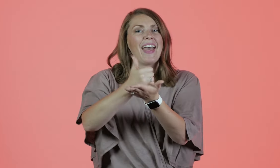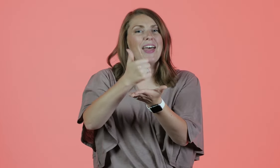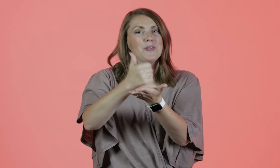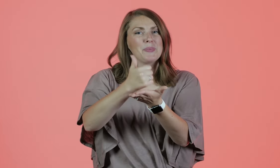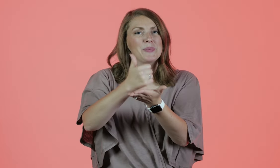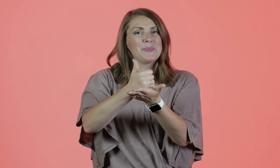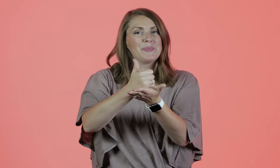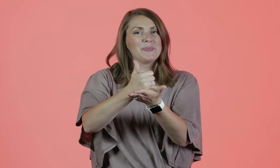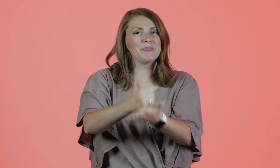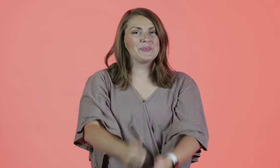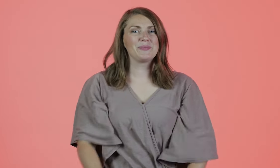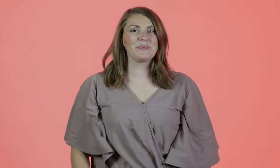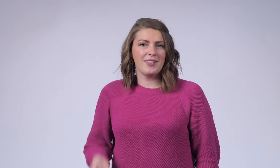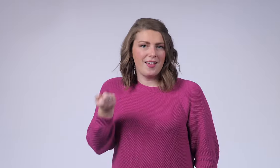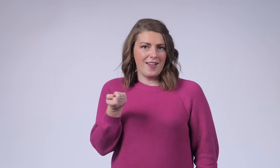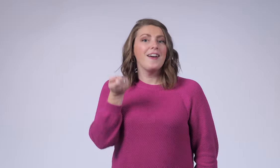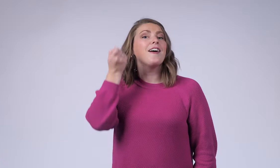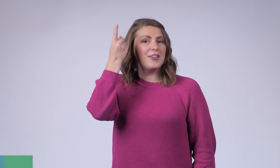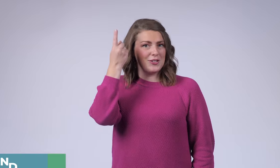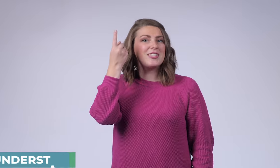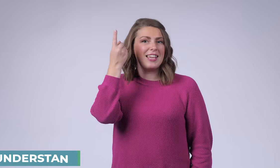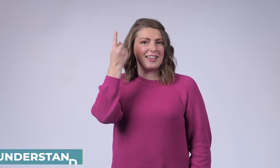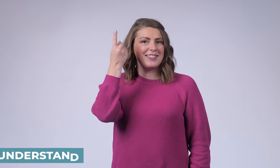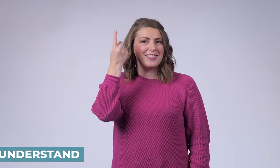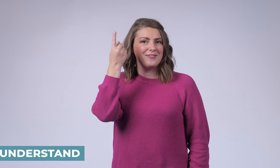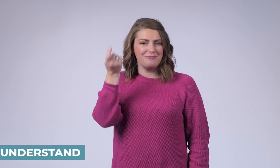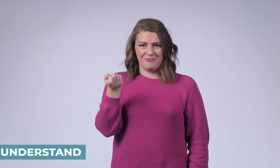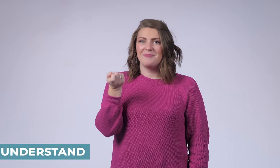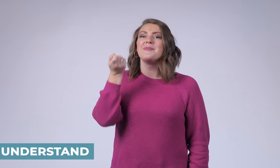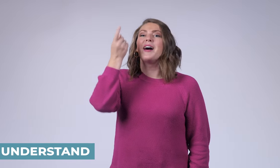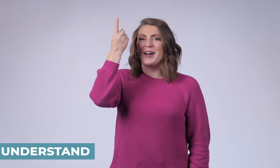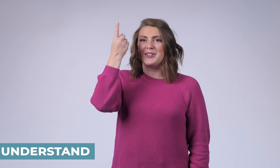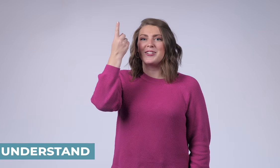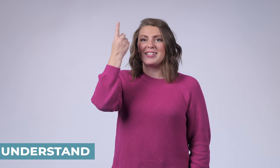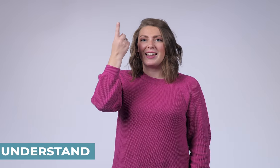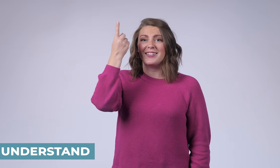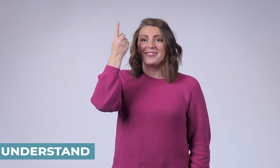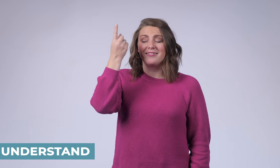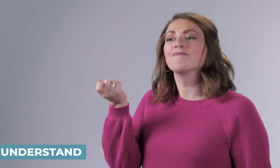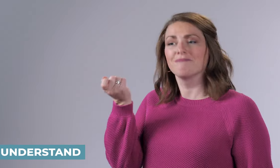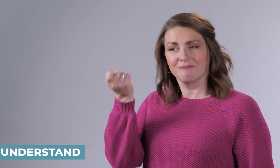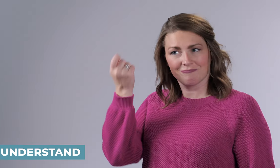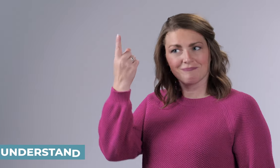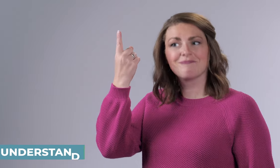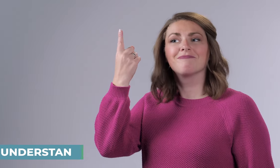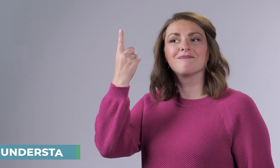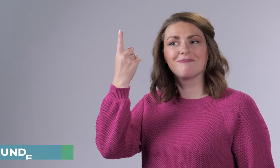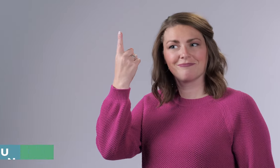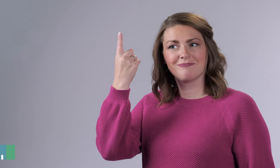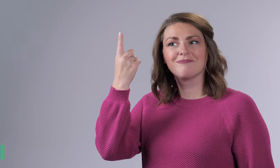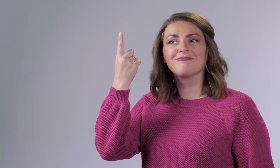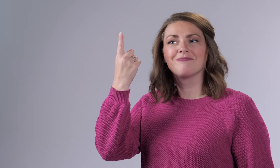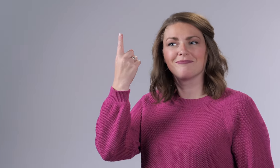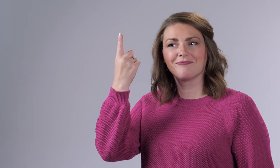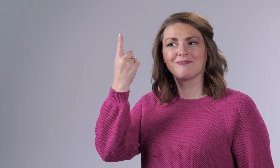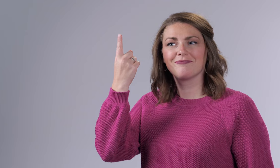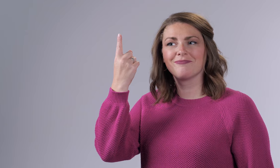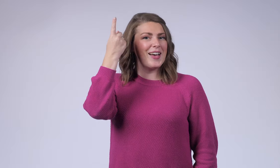Help understand, understand. It's like the light bulb is coming on.